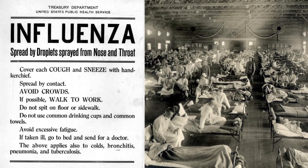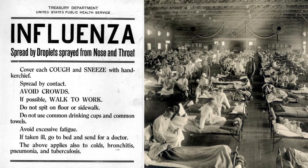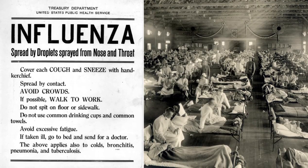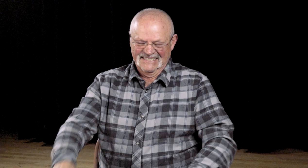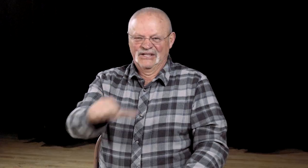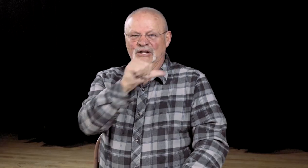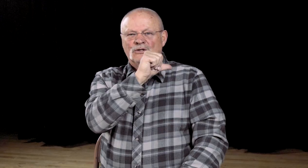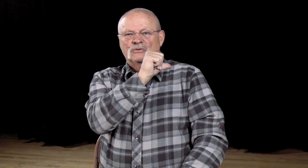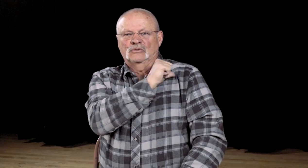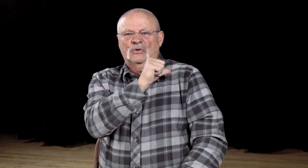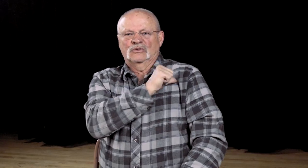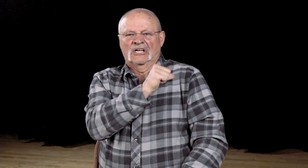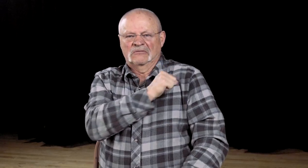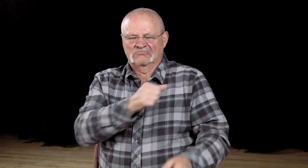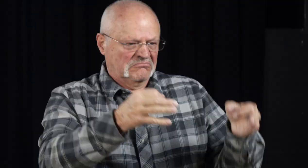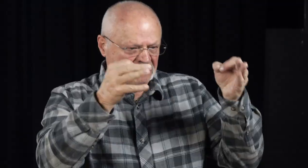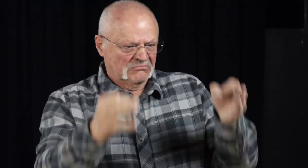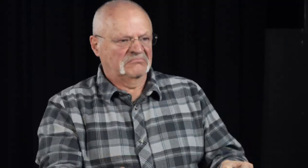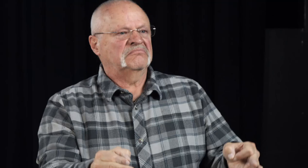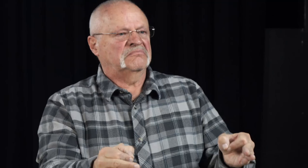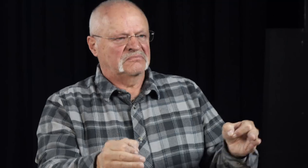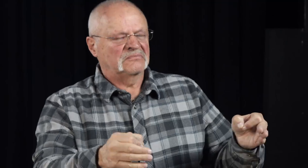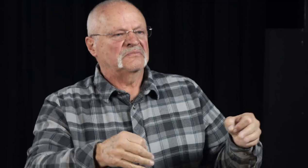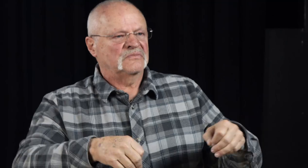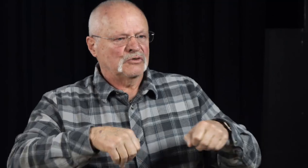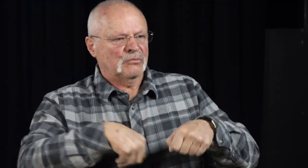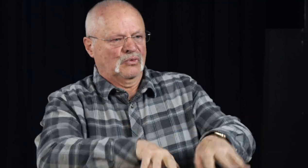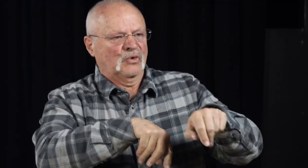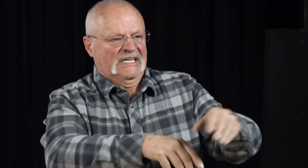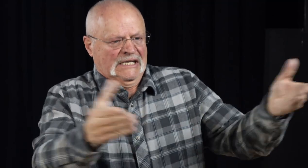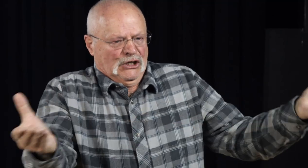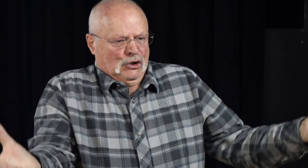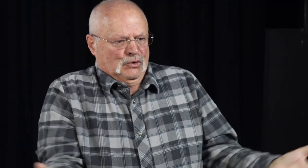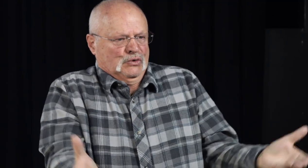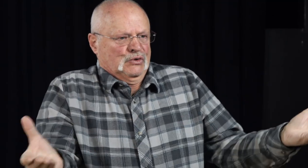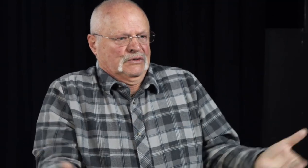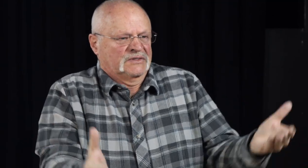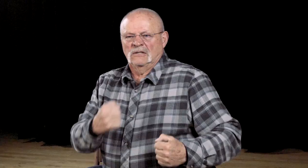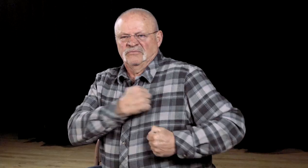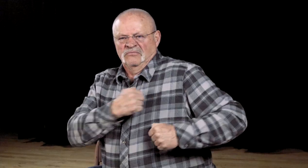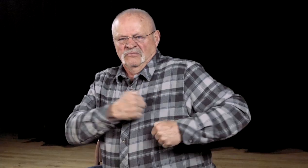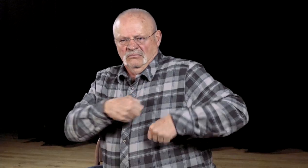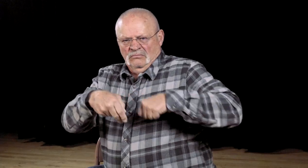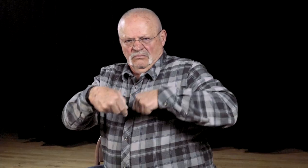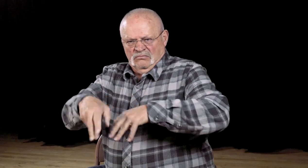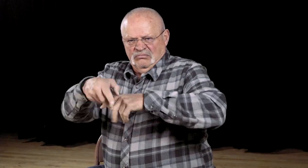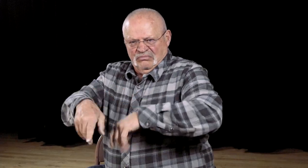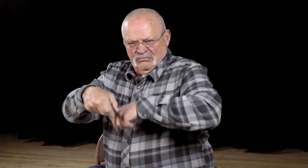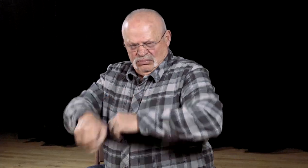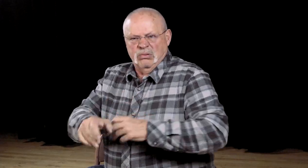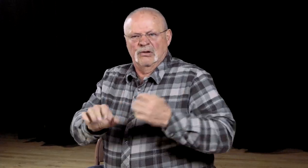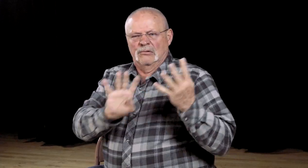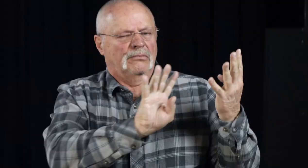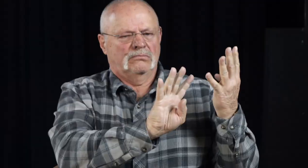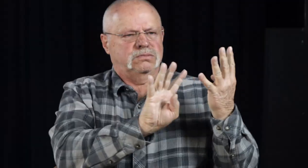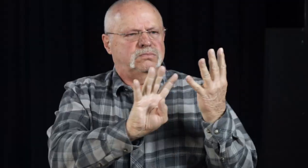decided that they would have a parade on campus instead. Hundreds of soldiers and automobiles passed by